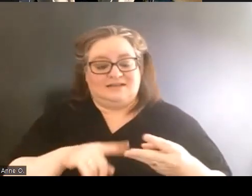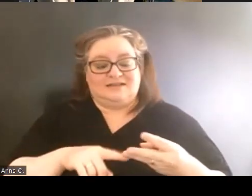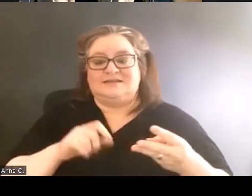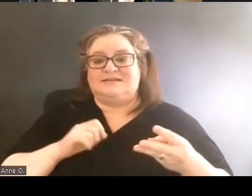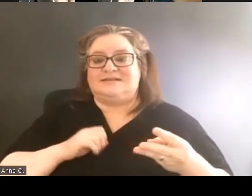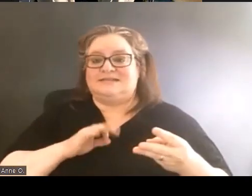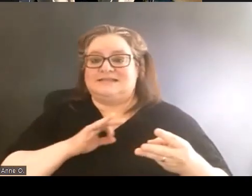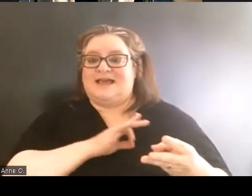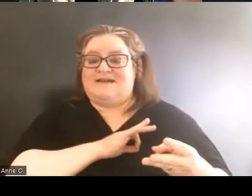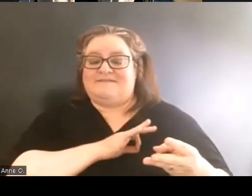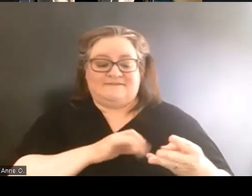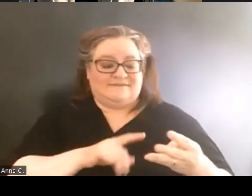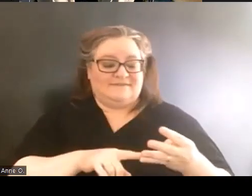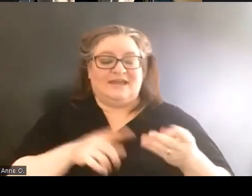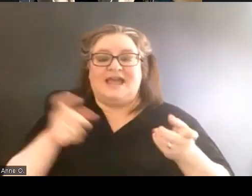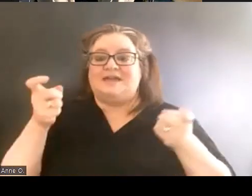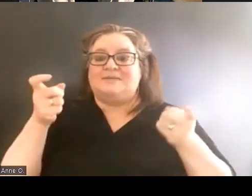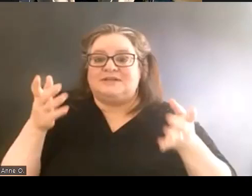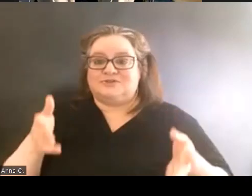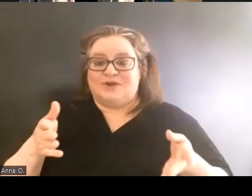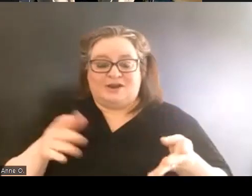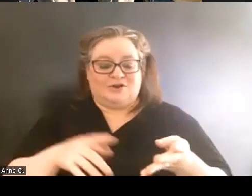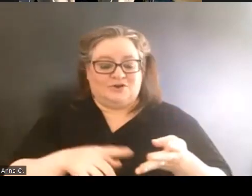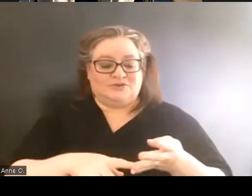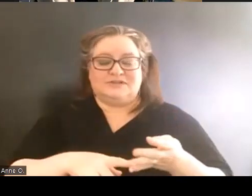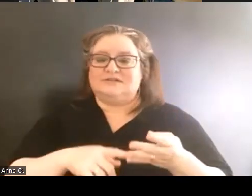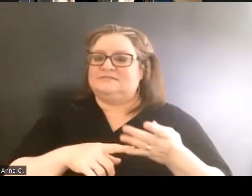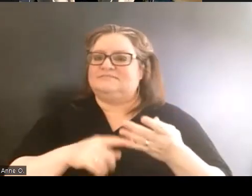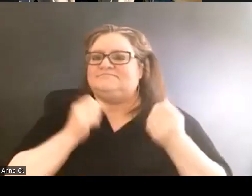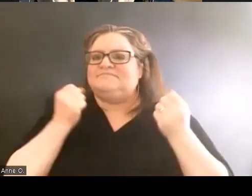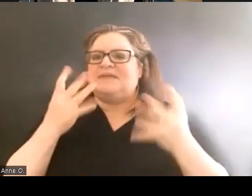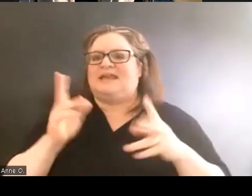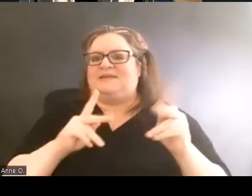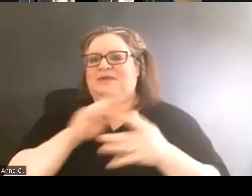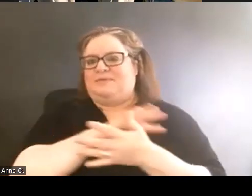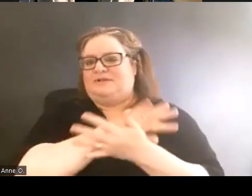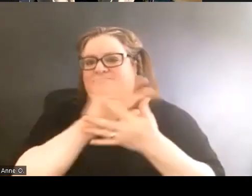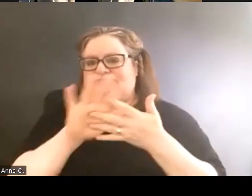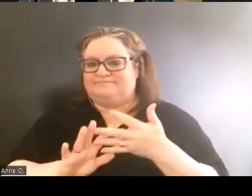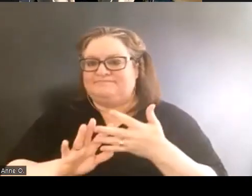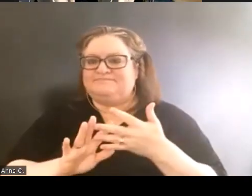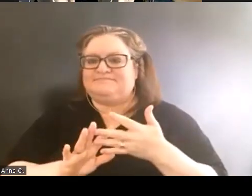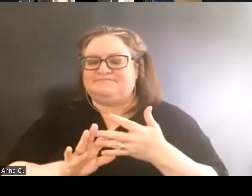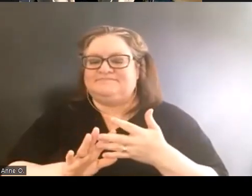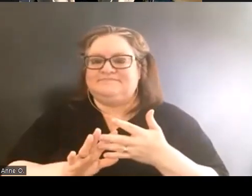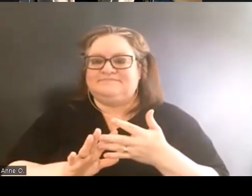administrators, many people who were in strong support